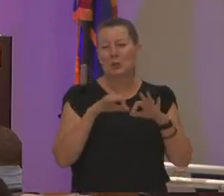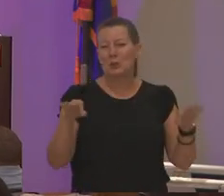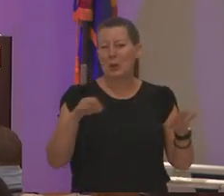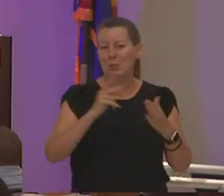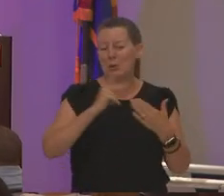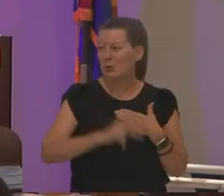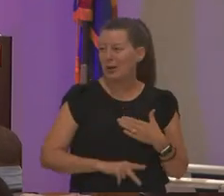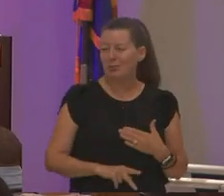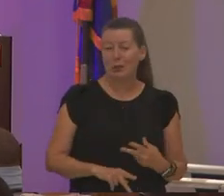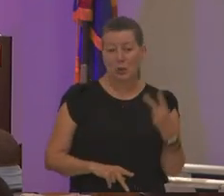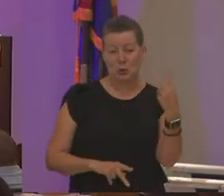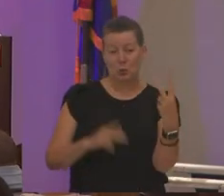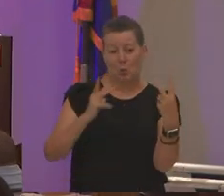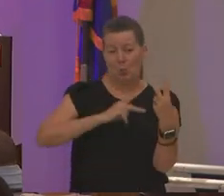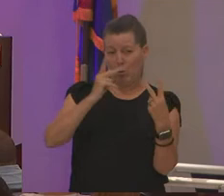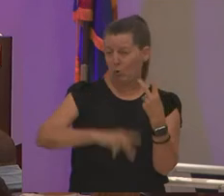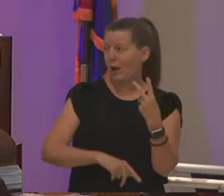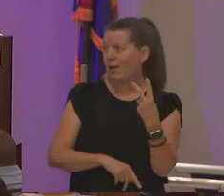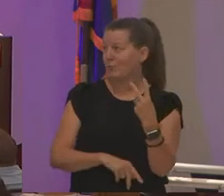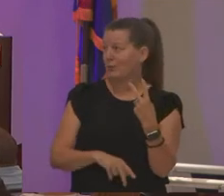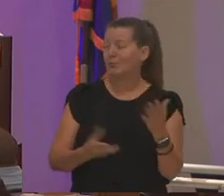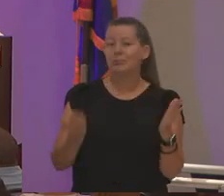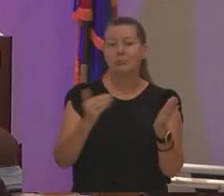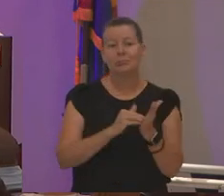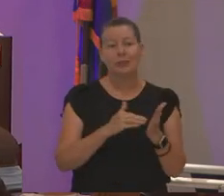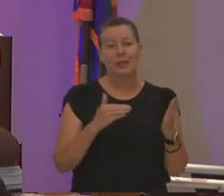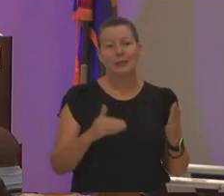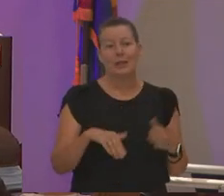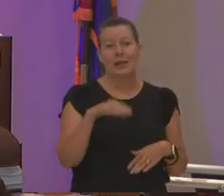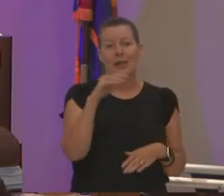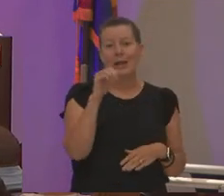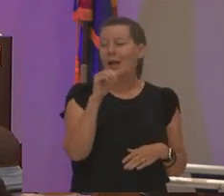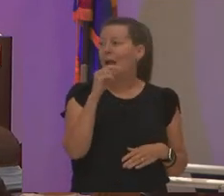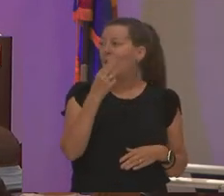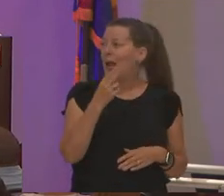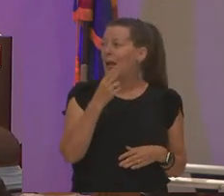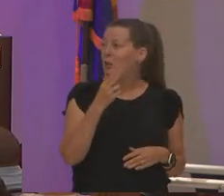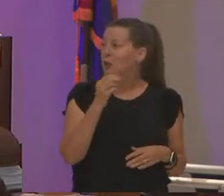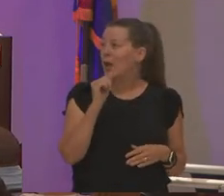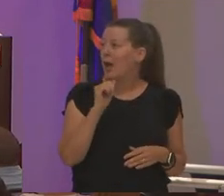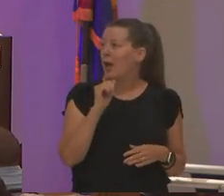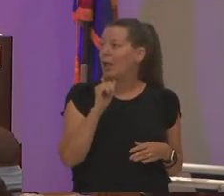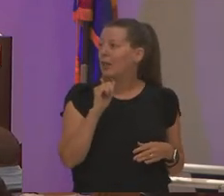two bachelor's degree programs and again we have a hlc team that's working with it dennis mitchell is